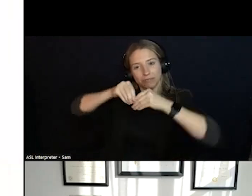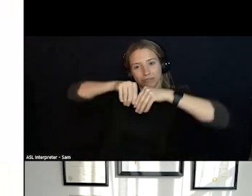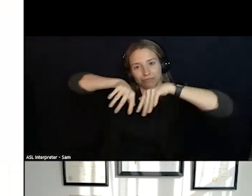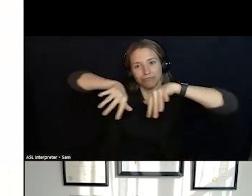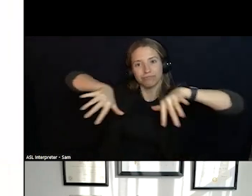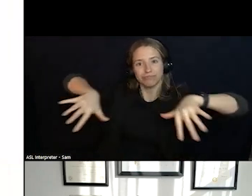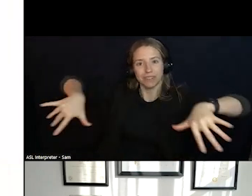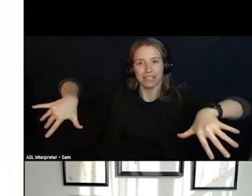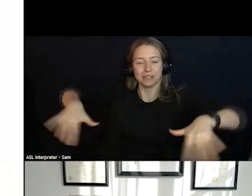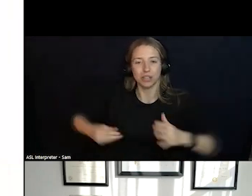1966 PART.